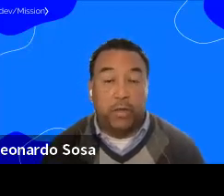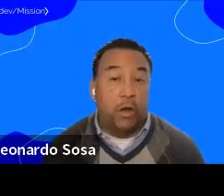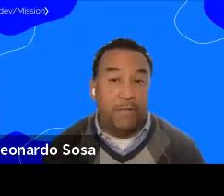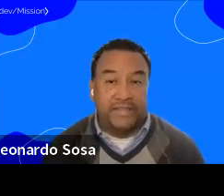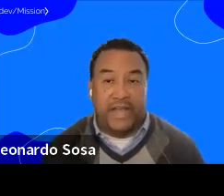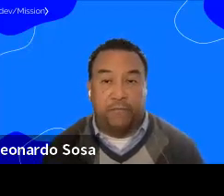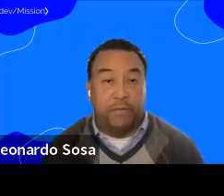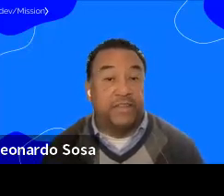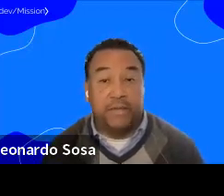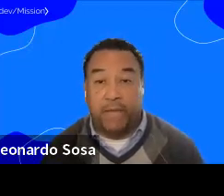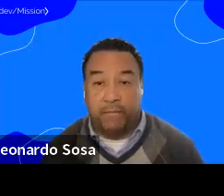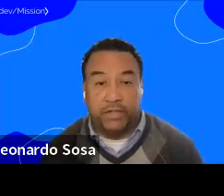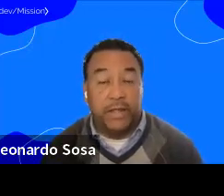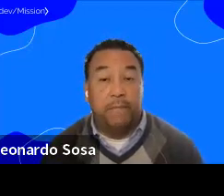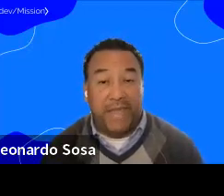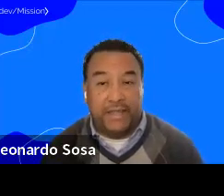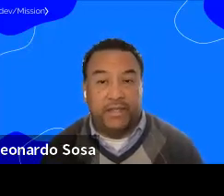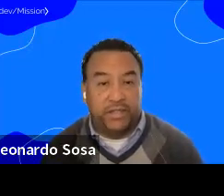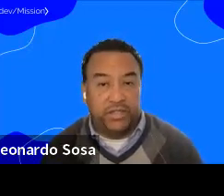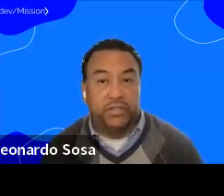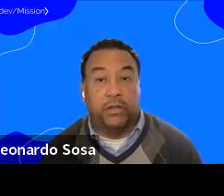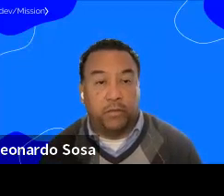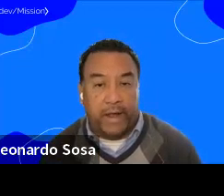I'm going to change this with all my staff, with my team members making decisions on the